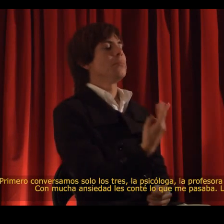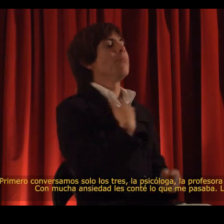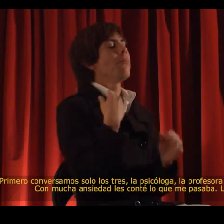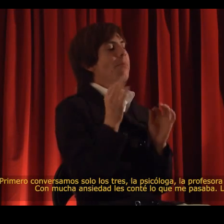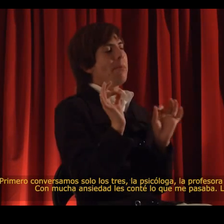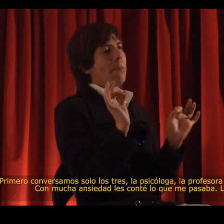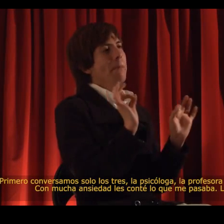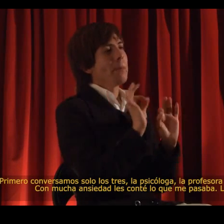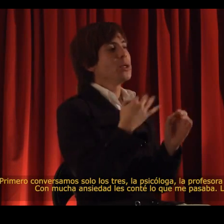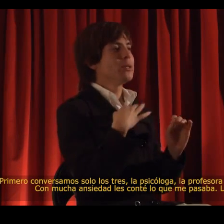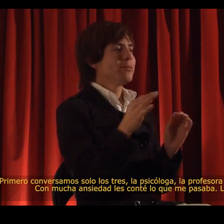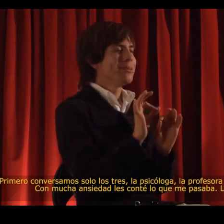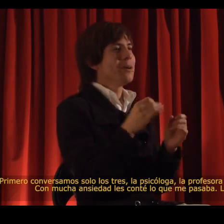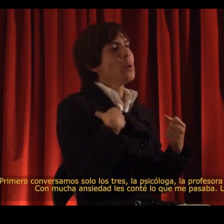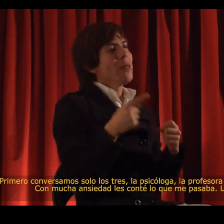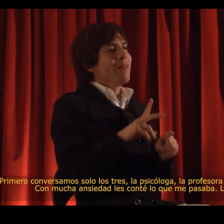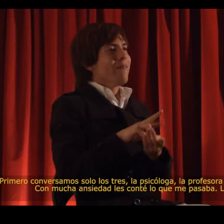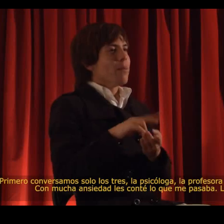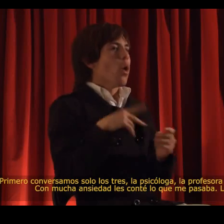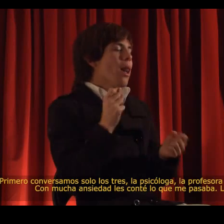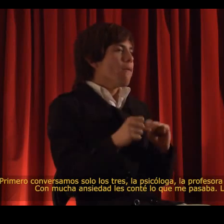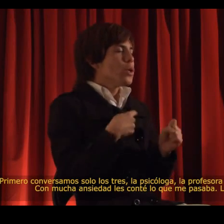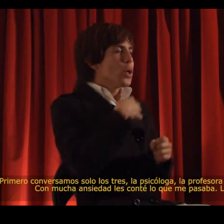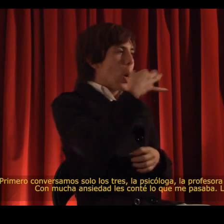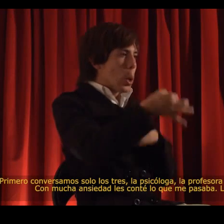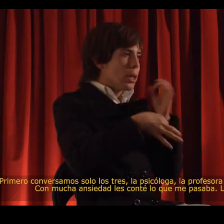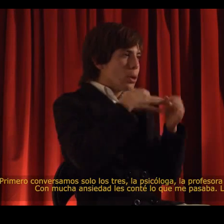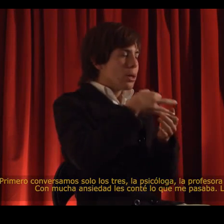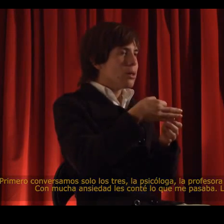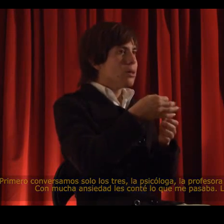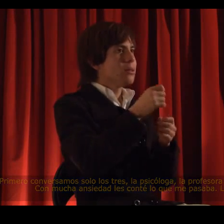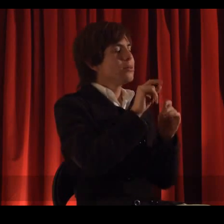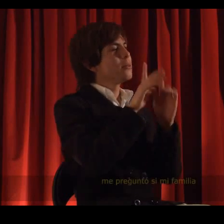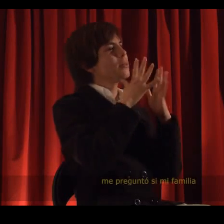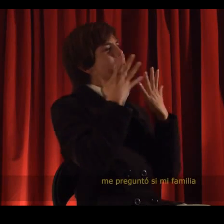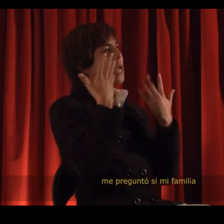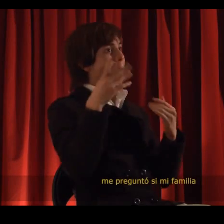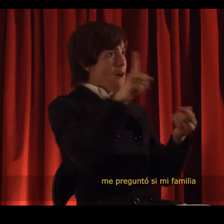I was very nervous but I opened up to them.